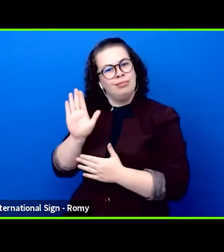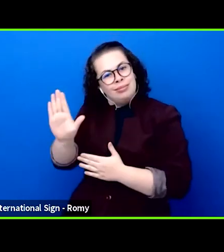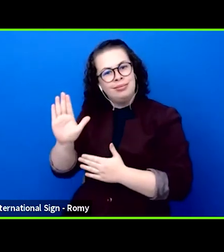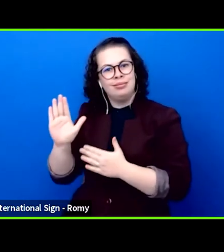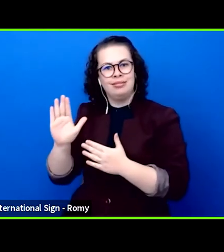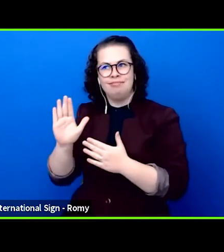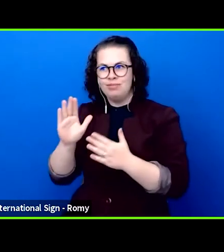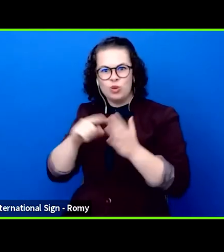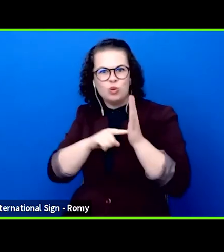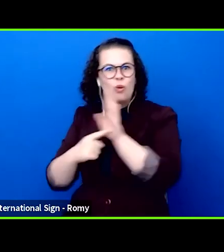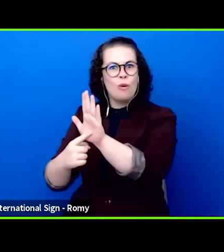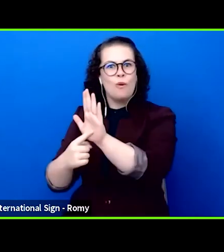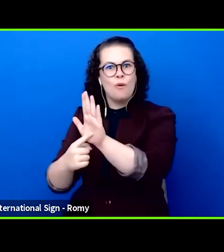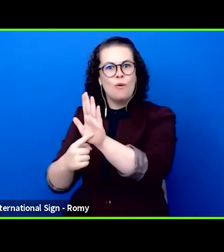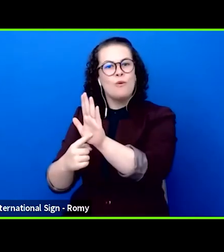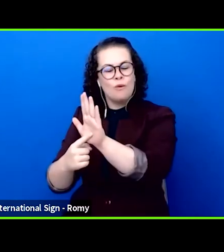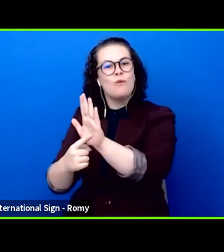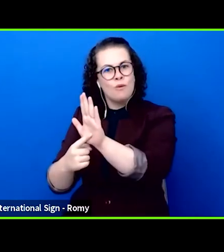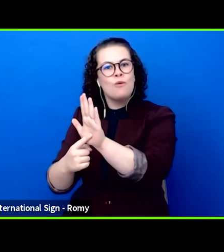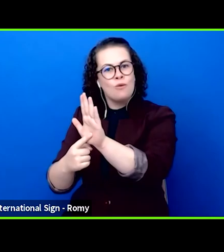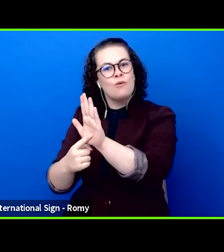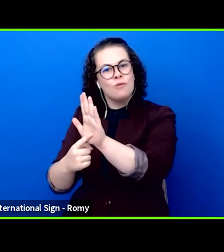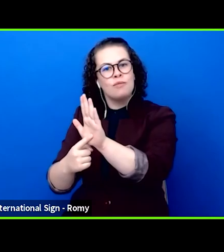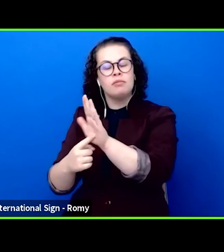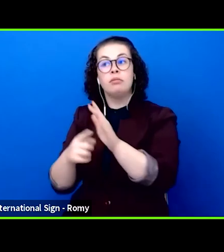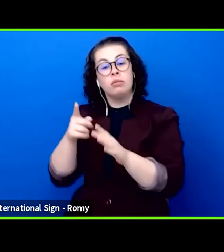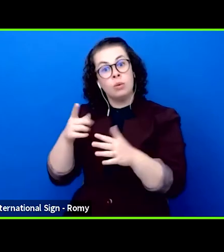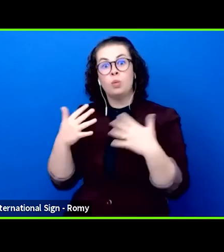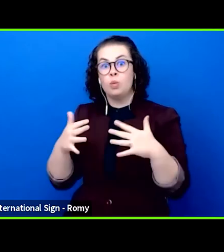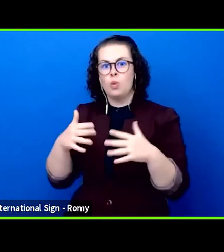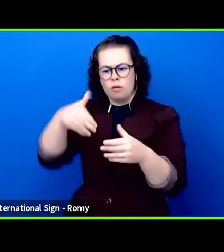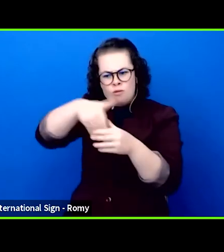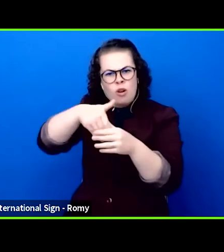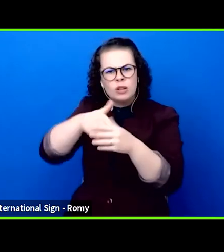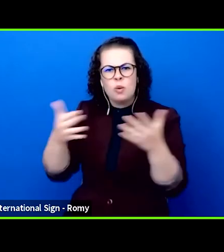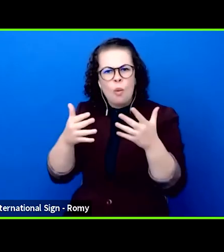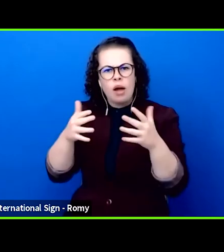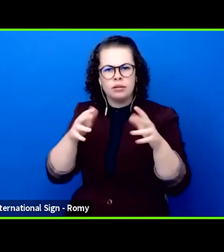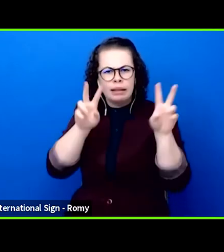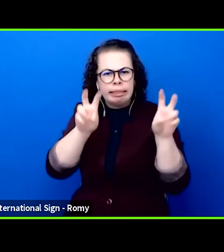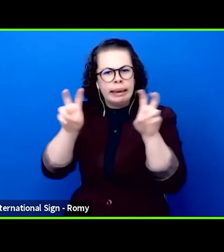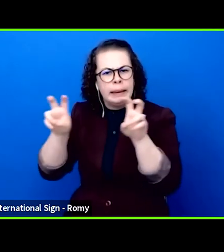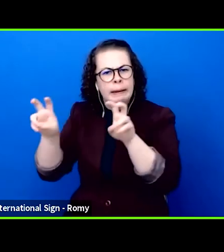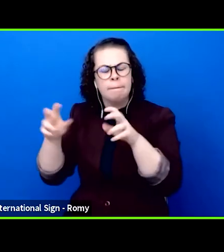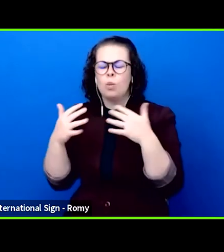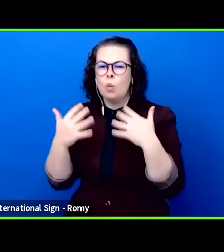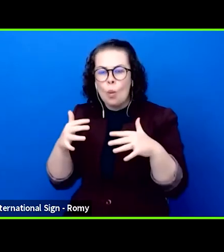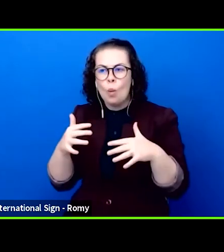forms, serious with its examination of content, touching and entertaining at the same time.